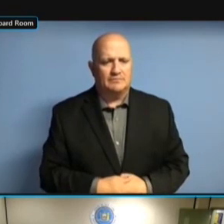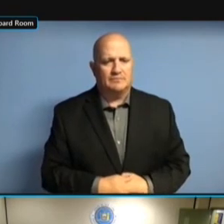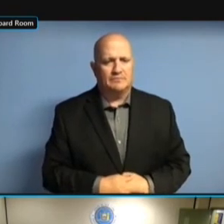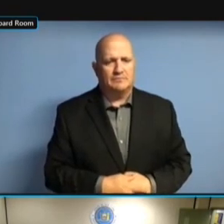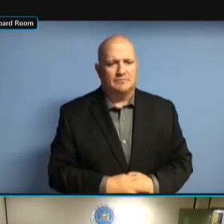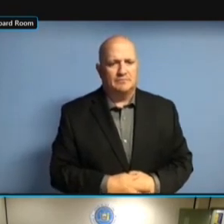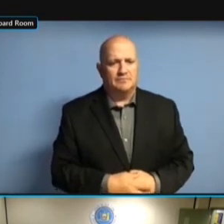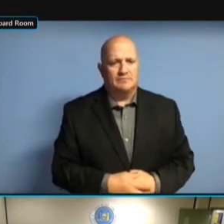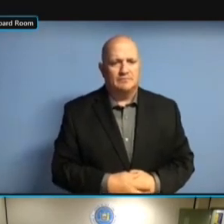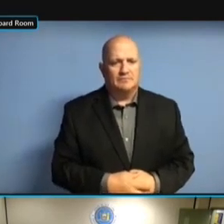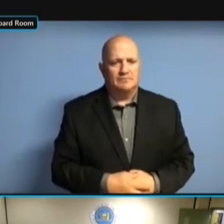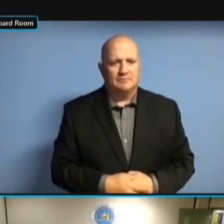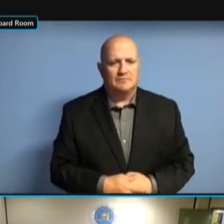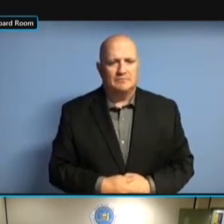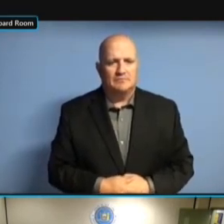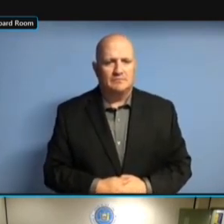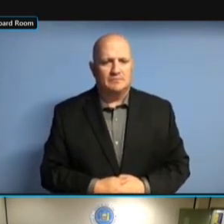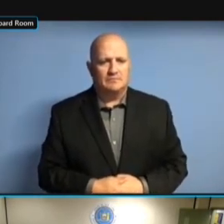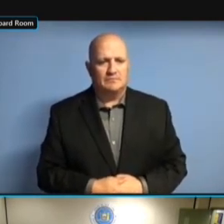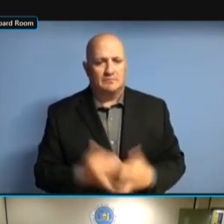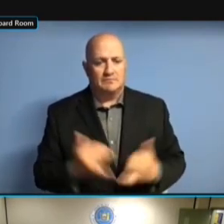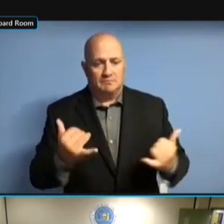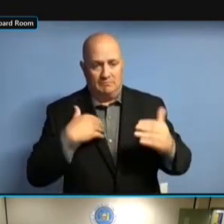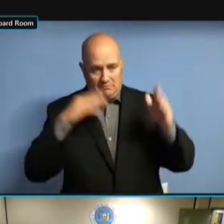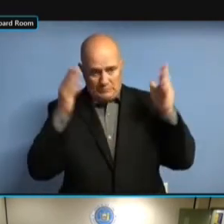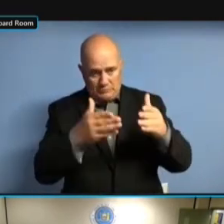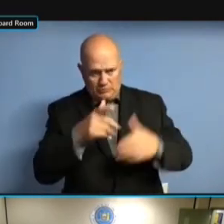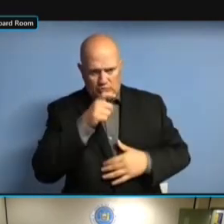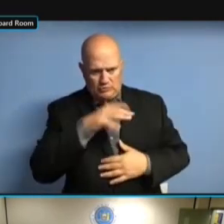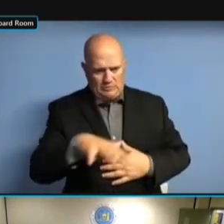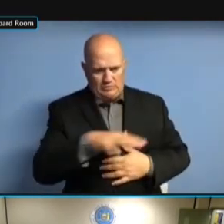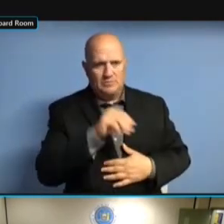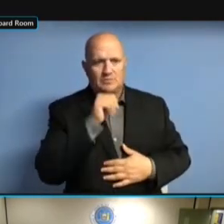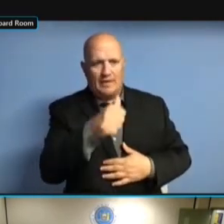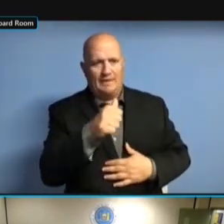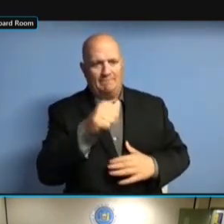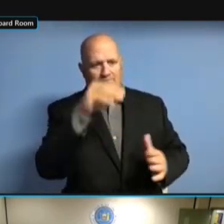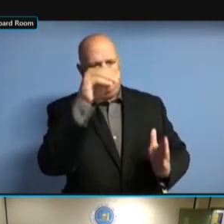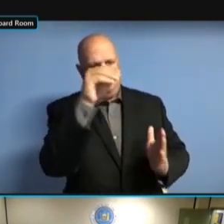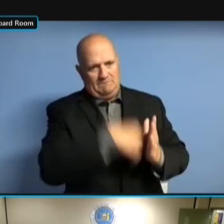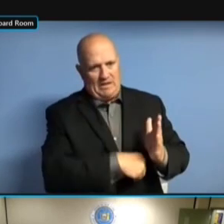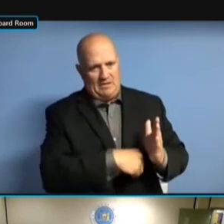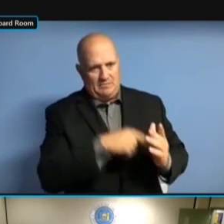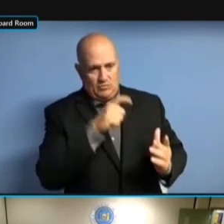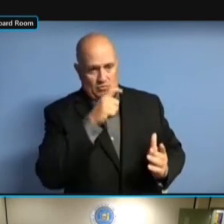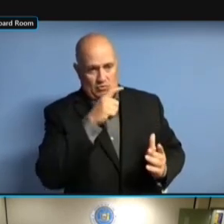INFORMATION AND MAKING A DETERMINATION INFORMATION AND MAKING A DETERMINATION TO INFORMATION AND MAKING A DETERMINATION TO GO INFORMATION AND MAKING A DETERMINATION TO GO AFTER INFORMATION AND MAKING A DETERMINATION TO GO AFTER THEM. DETERMINATION TO GO AFTER THEM. DETERMINATION TO GO AFTER THEM. AND DETERMINATION TO GO AFTER THEM. AND WE DETERMINATION TO GO AFTER THEM. AND WE HAVE DETERMINATION TO GO AFTER THEM. AND WE HAVE ANOTHER DETERMINATION TO GO AFTER THEM. AND WE HAVE ANOTHER FILING DETERMINATION TO GO AFTER THEM. AND WE HAVE ANOTHER FILING IN AND WE HAVE ANOTHER FILING IN AND WE HAVE ANOTHER FILING IN OCTOBER. OCTOBER. OCTOBER. SO OCTOBER. SO I'M OCTOBER. SO I'M MAKING OCTOBER. SO I'M MAKING CERTAIN,